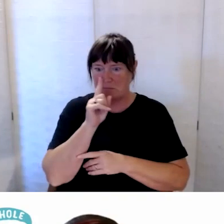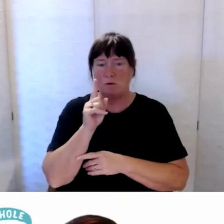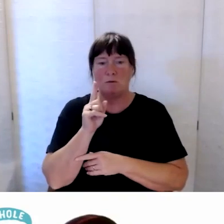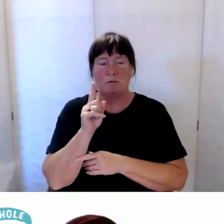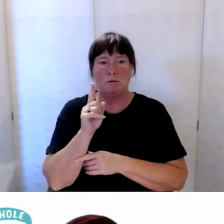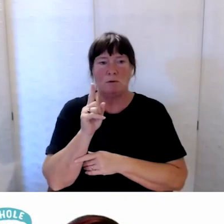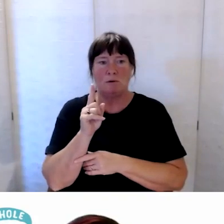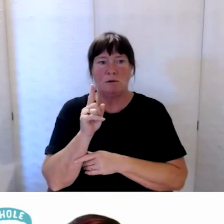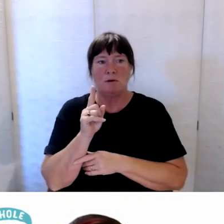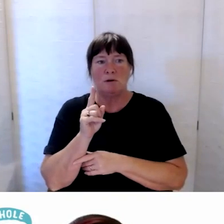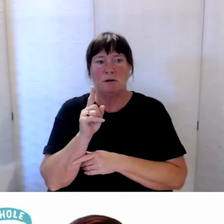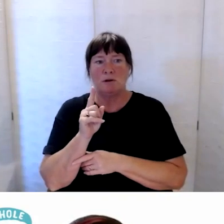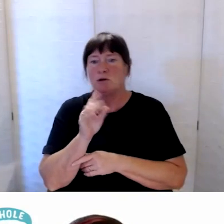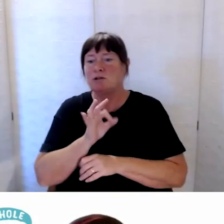having to use disability support funding,